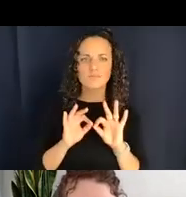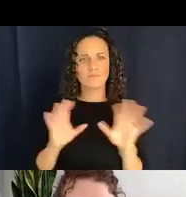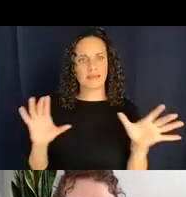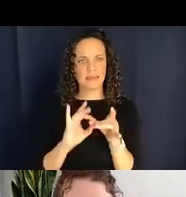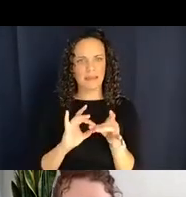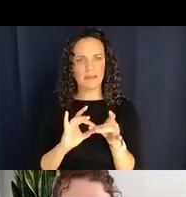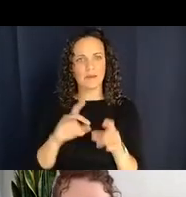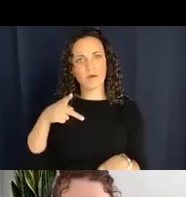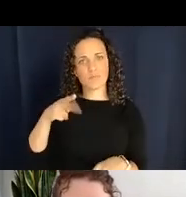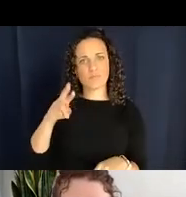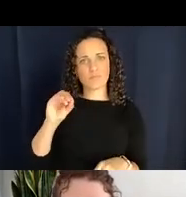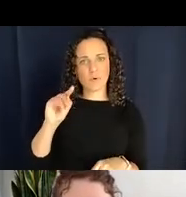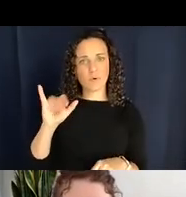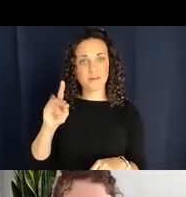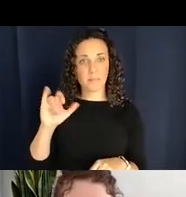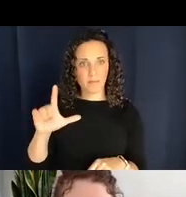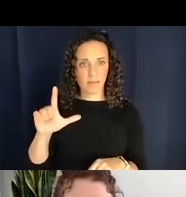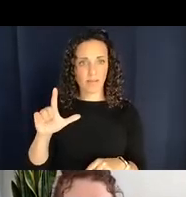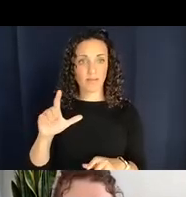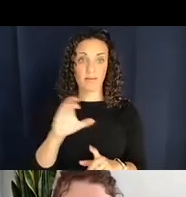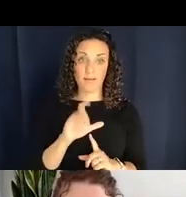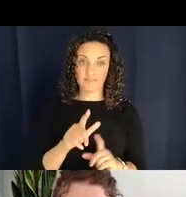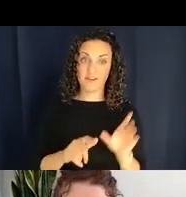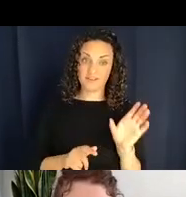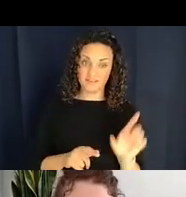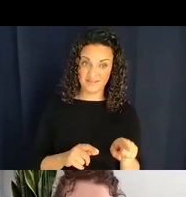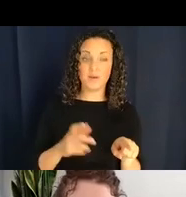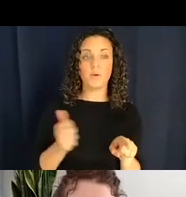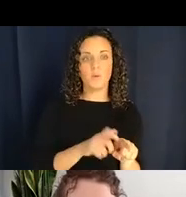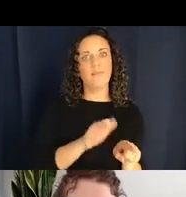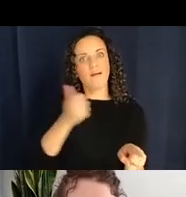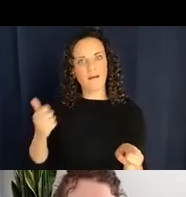with other types of constructions that might not be considered classificatory because they